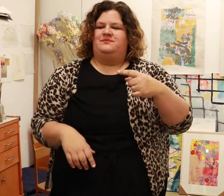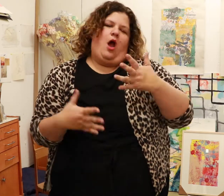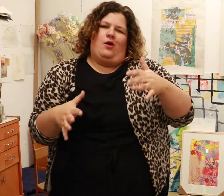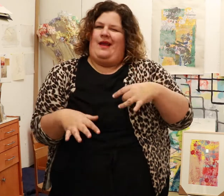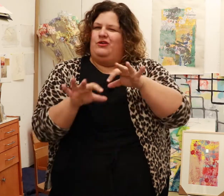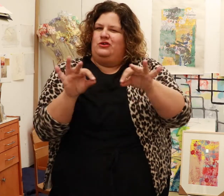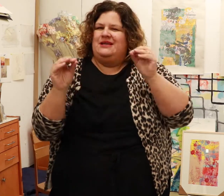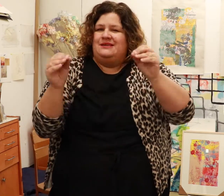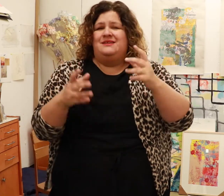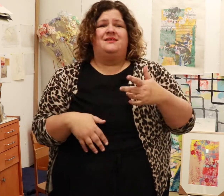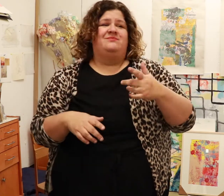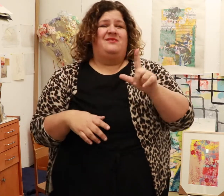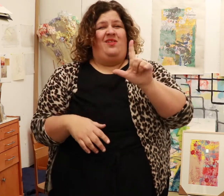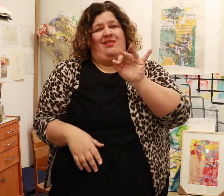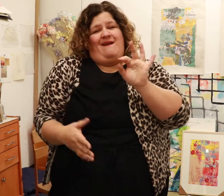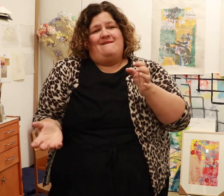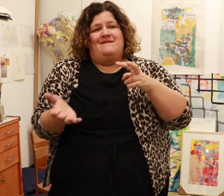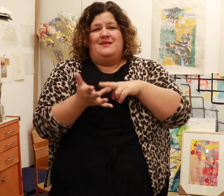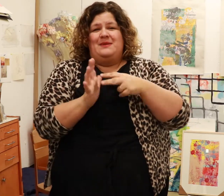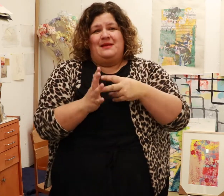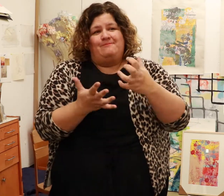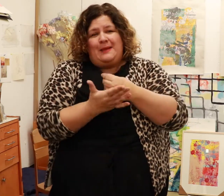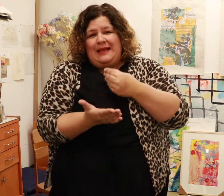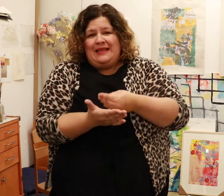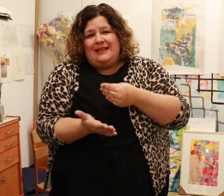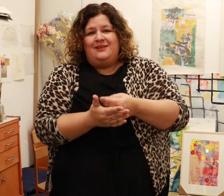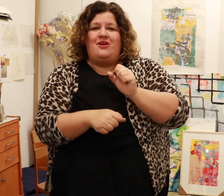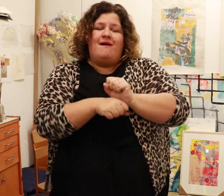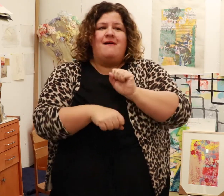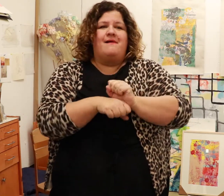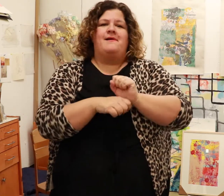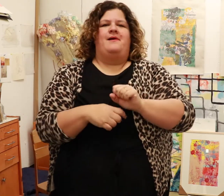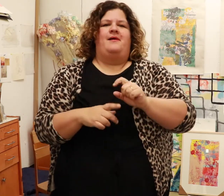I already had a degree in teaching, and you know, life -- we needed to make money.